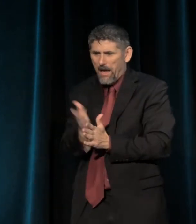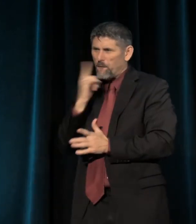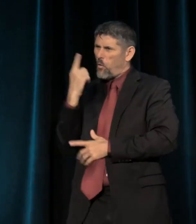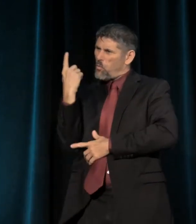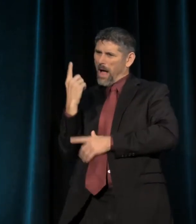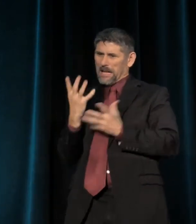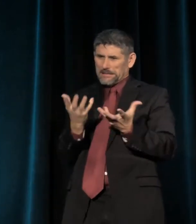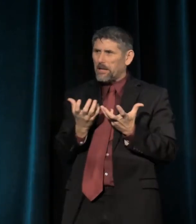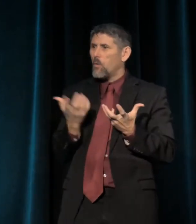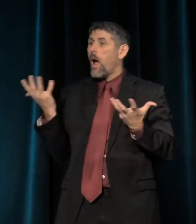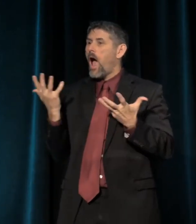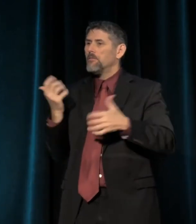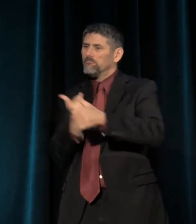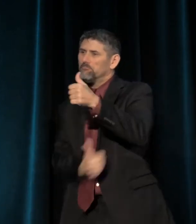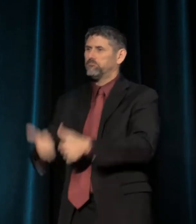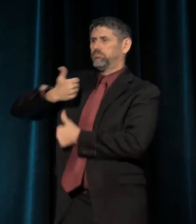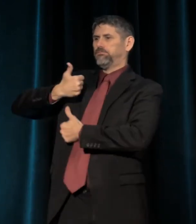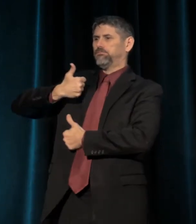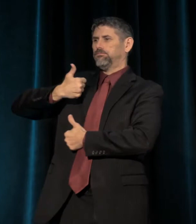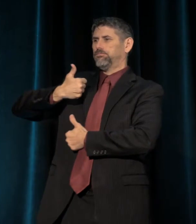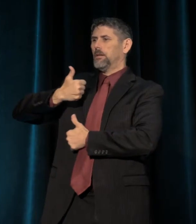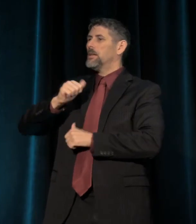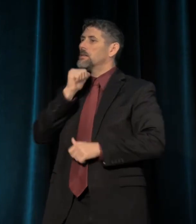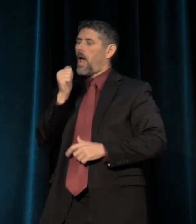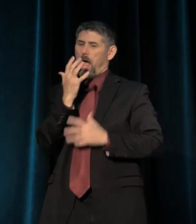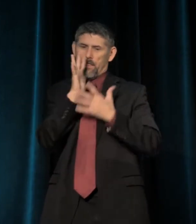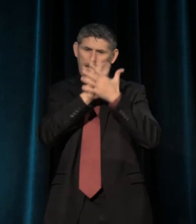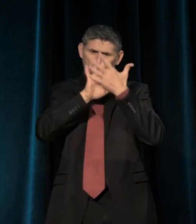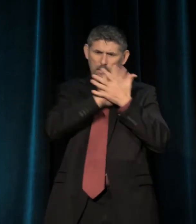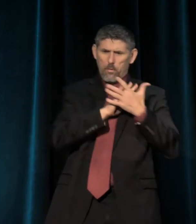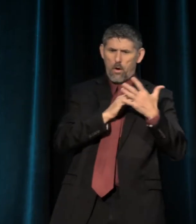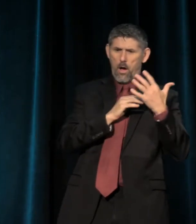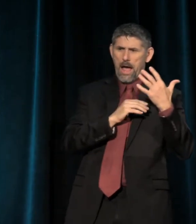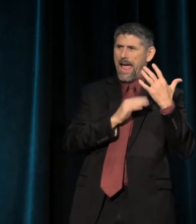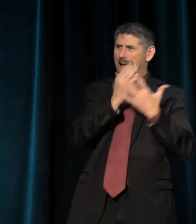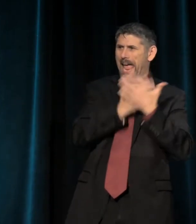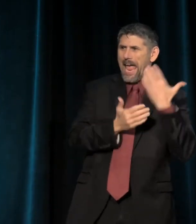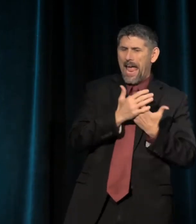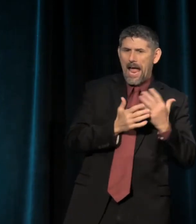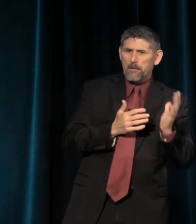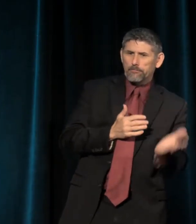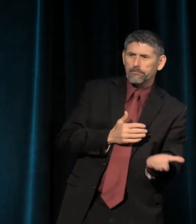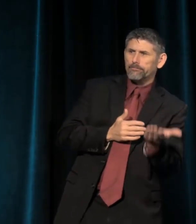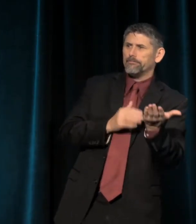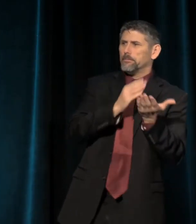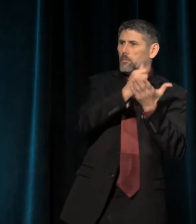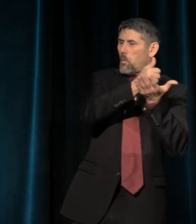It's less the invisible hand than the permanent fist. It's an orientation towards death.